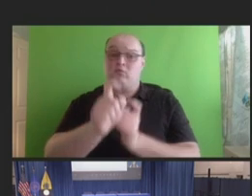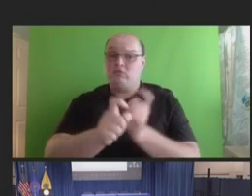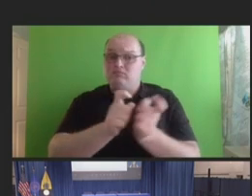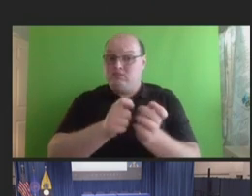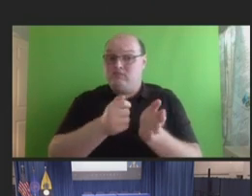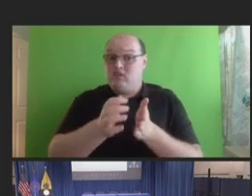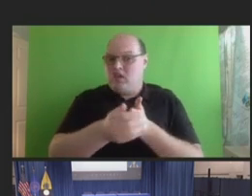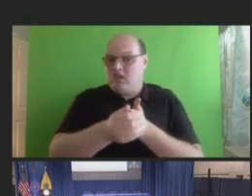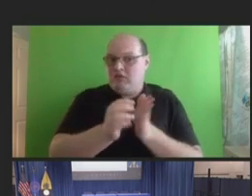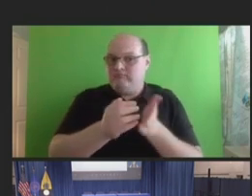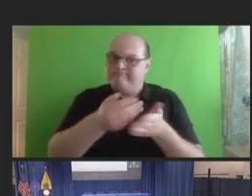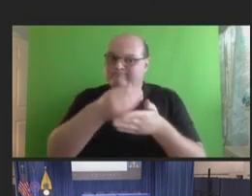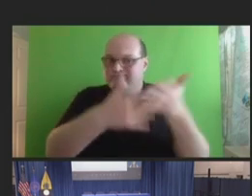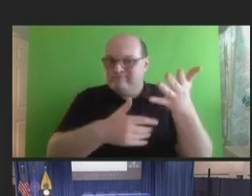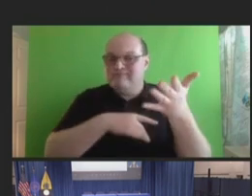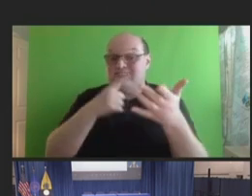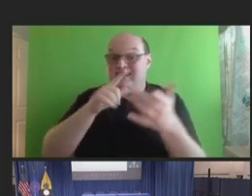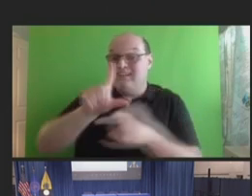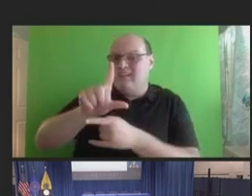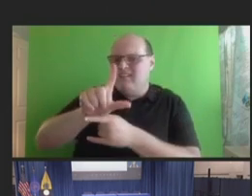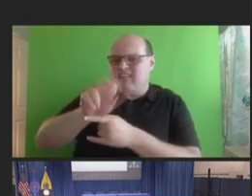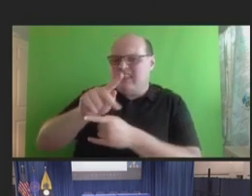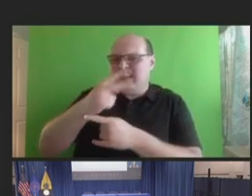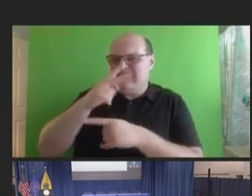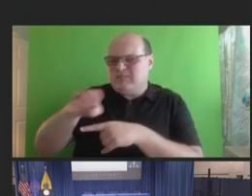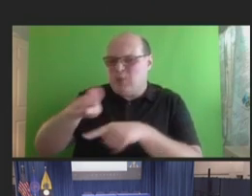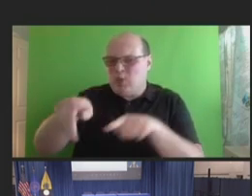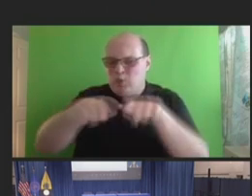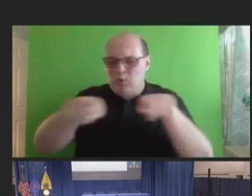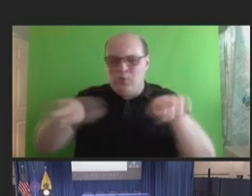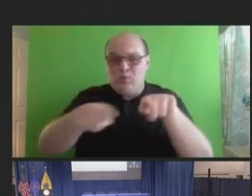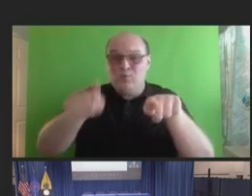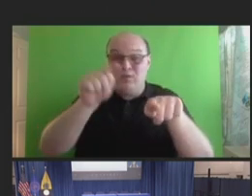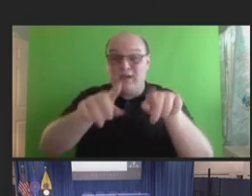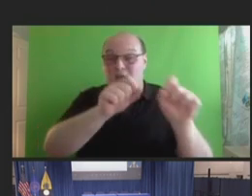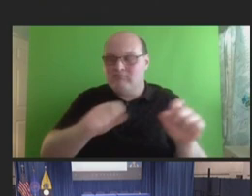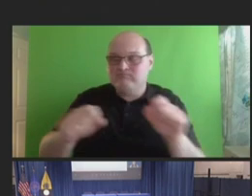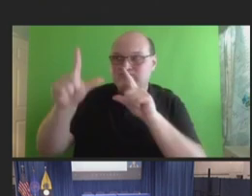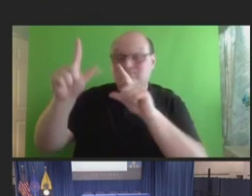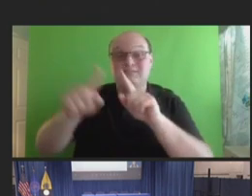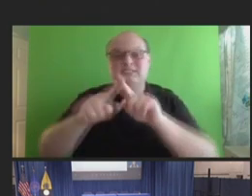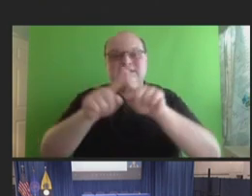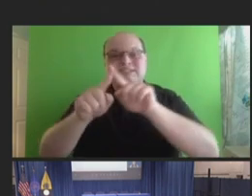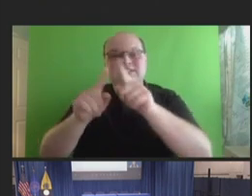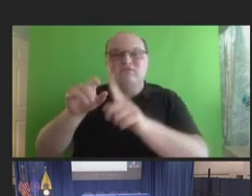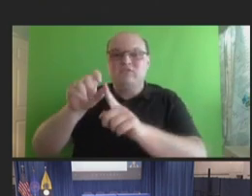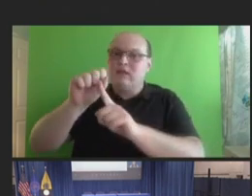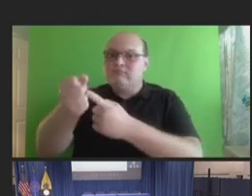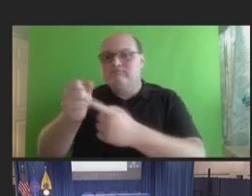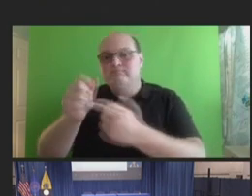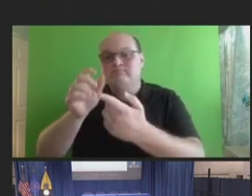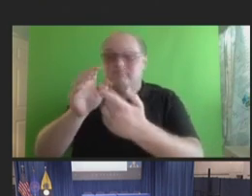everyone to the link at the bottom of the page that will walk through all sorts of situations.